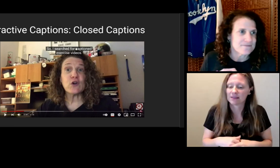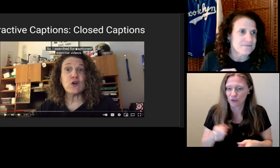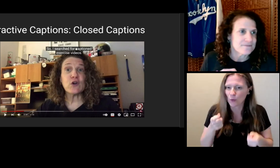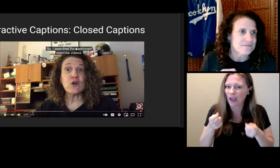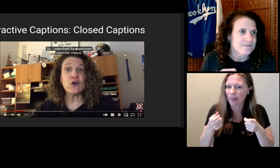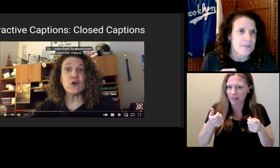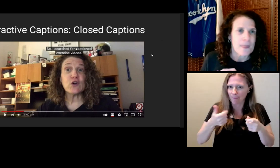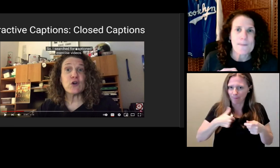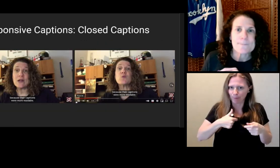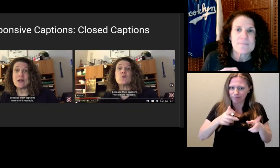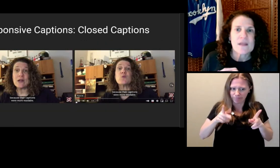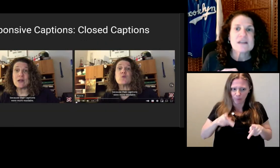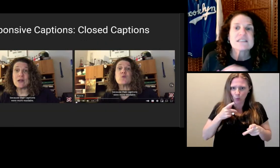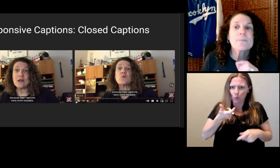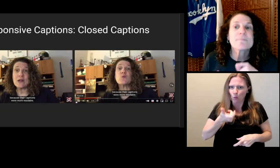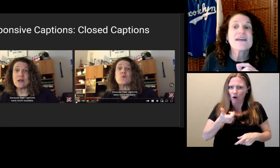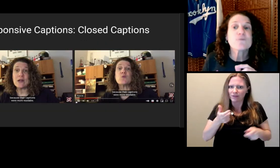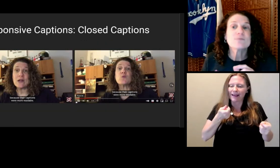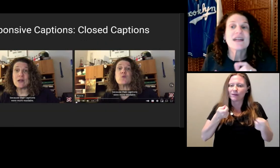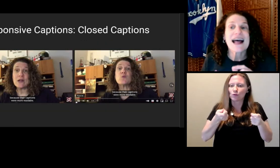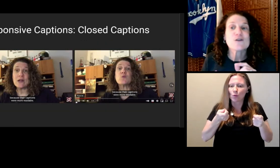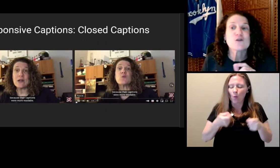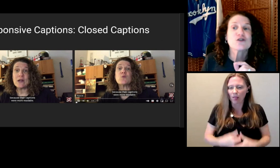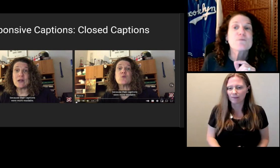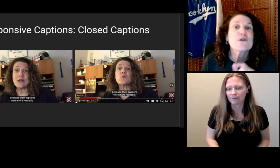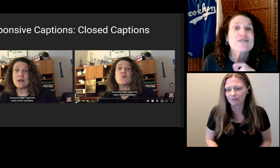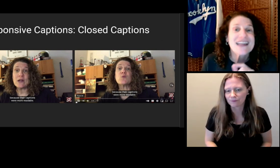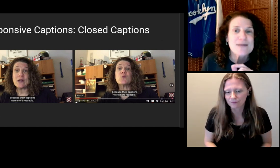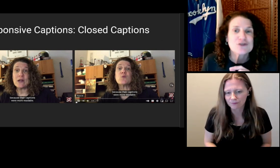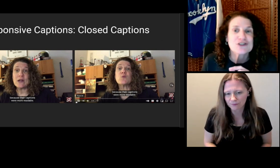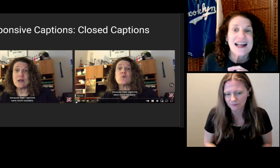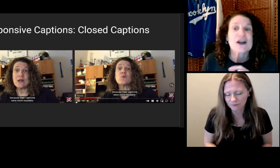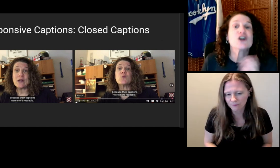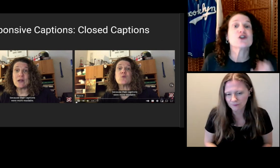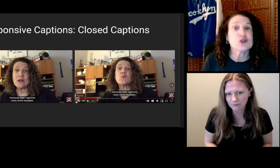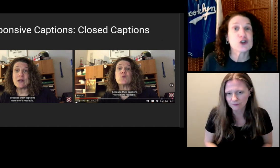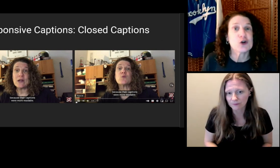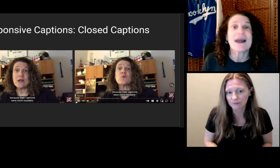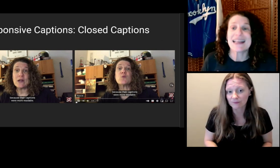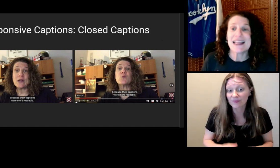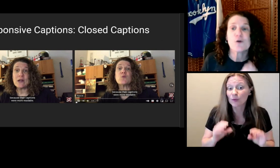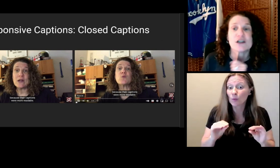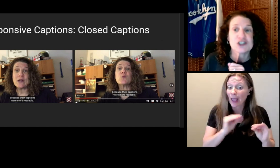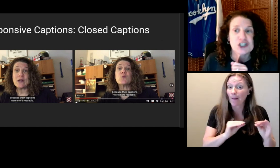Some platforms allow you to move the captions, like on YouTube and here on Zoom.